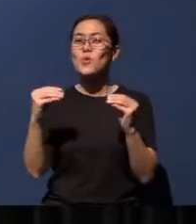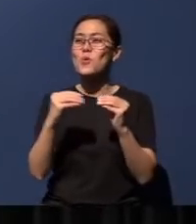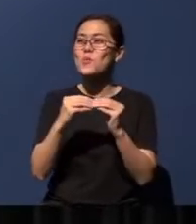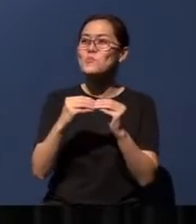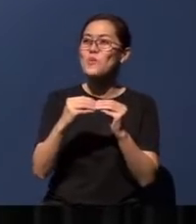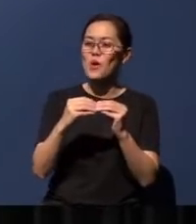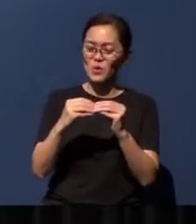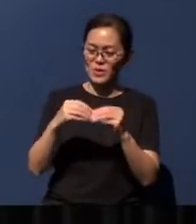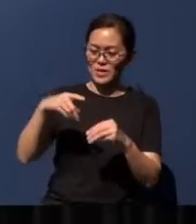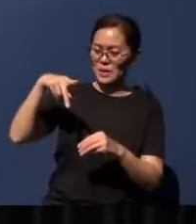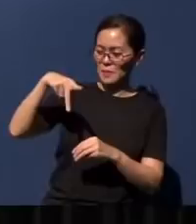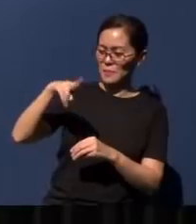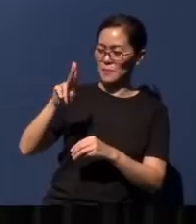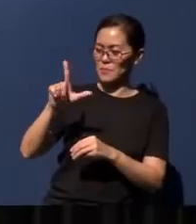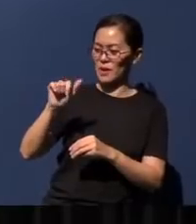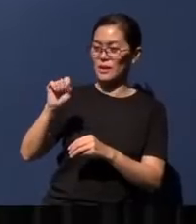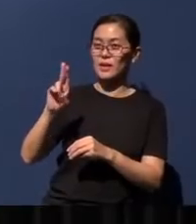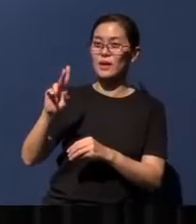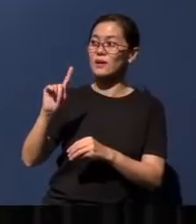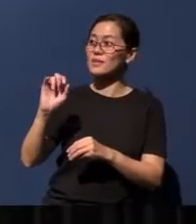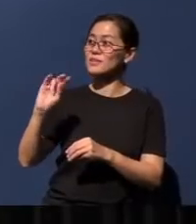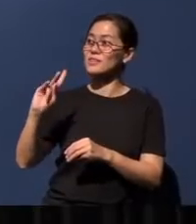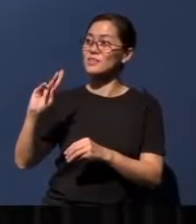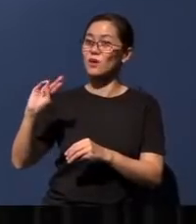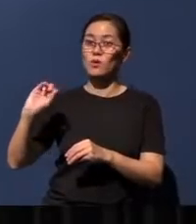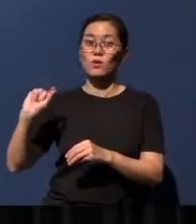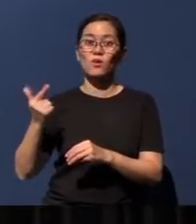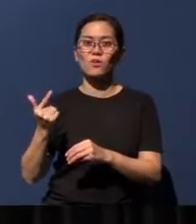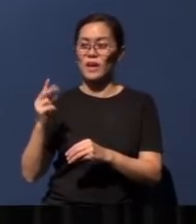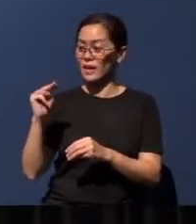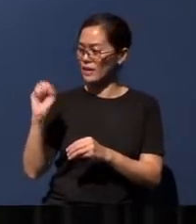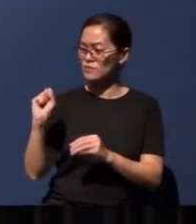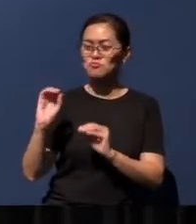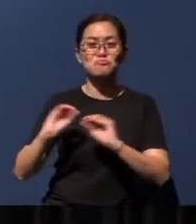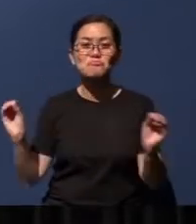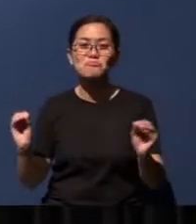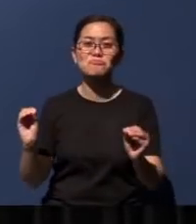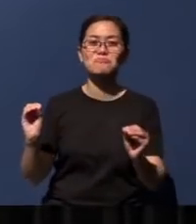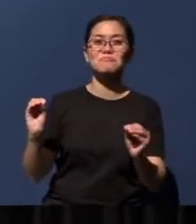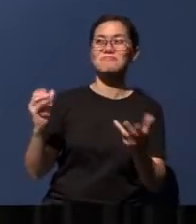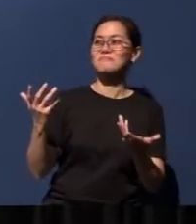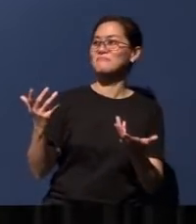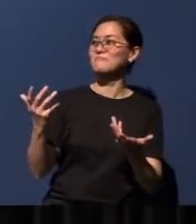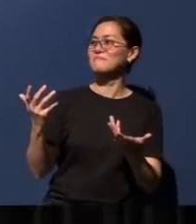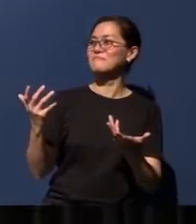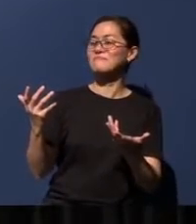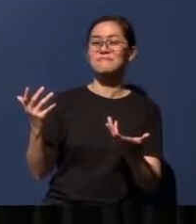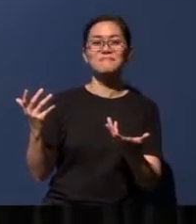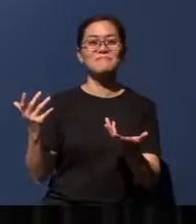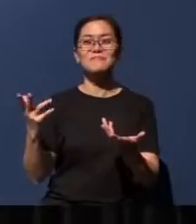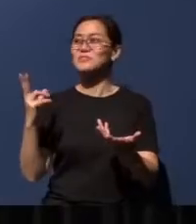No more BMT, no more NS, you know. Since there's no war, there's no need for training. And since there's